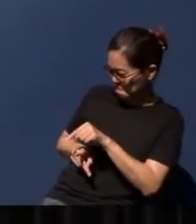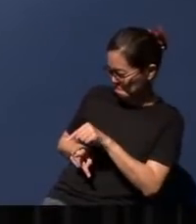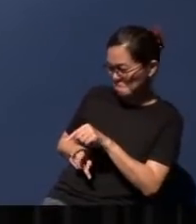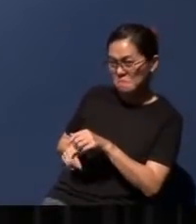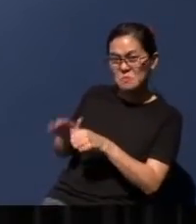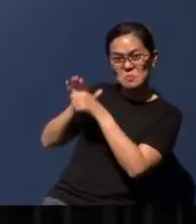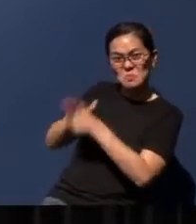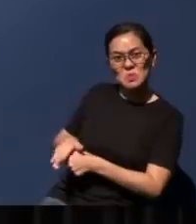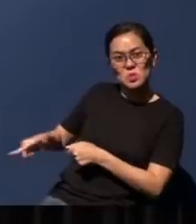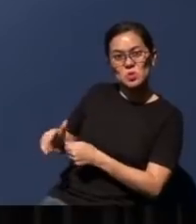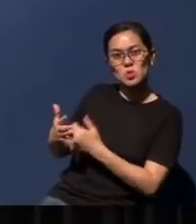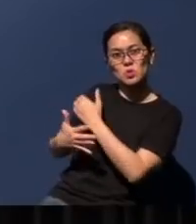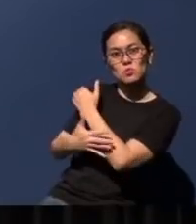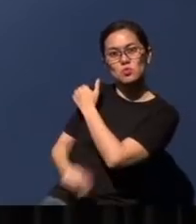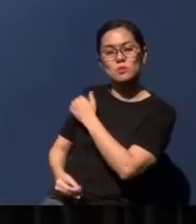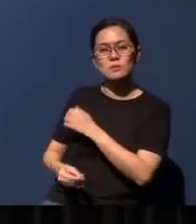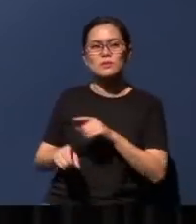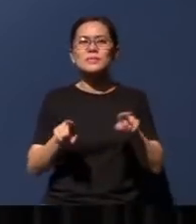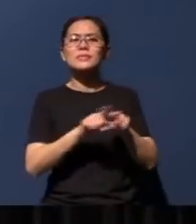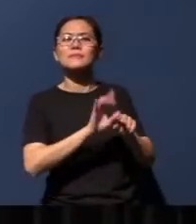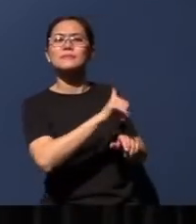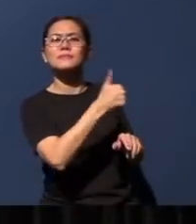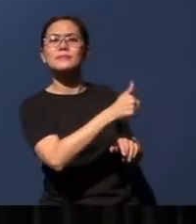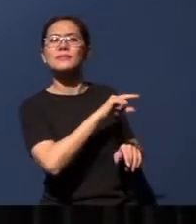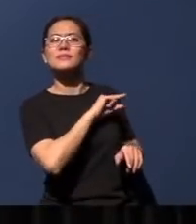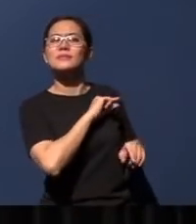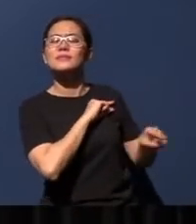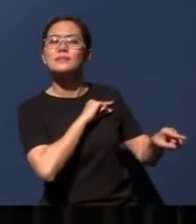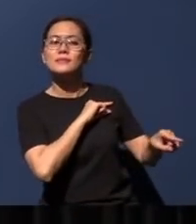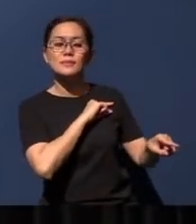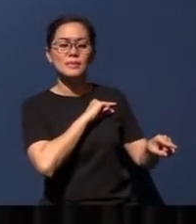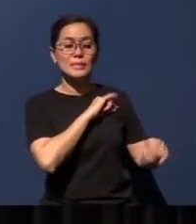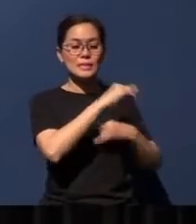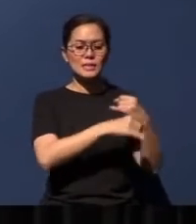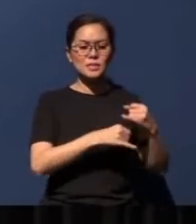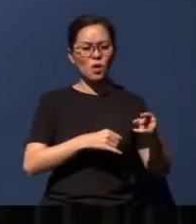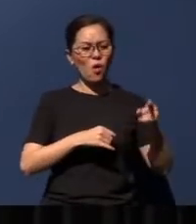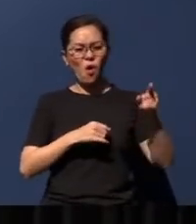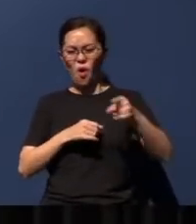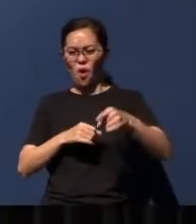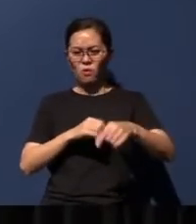of doing it themselves. Instead of calling out sin, instead of calling out the injustice,